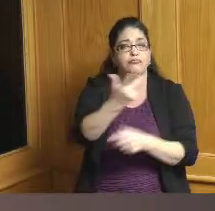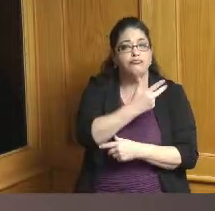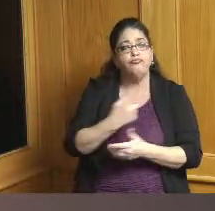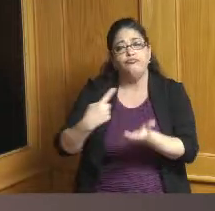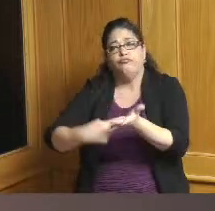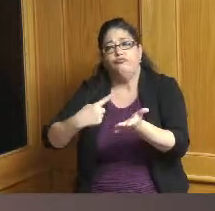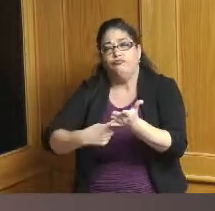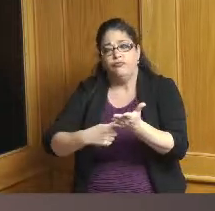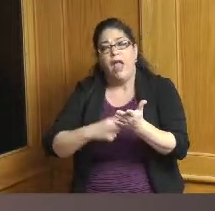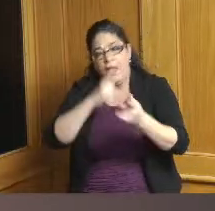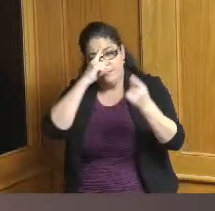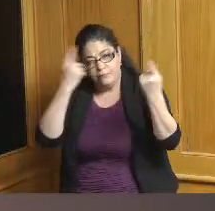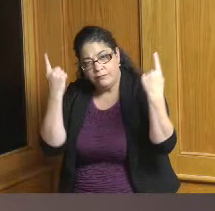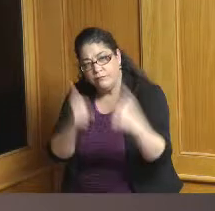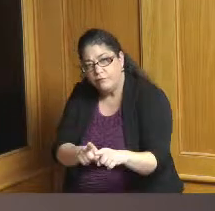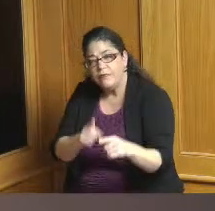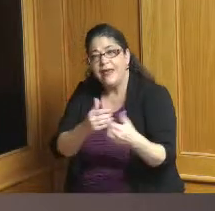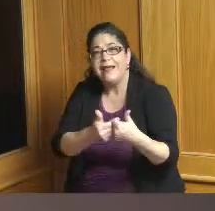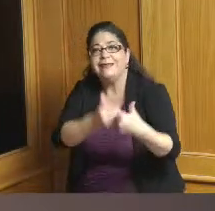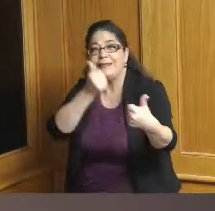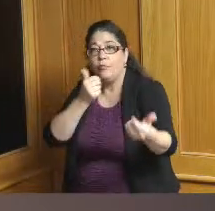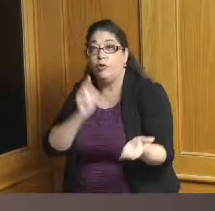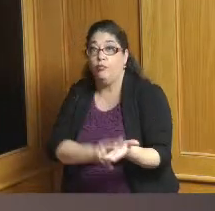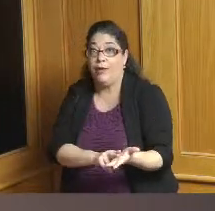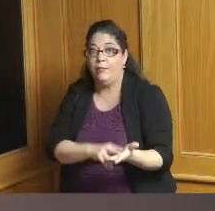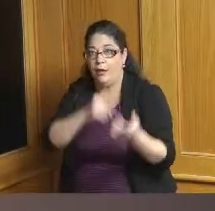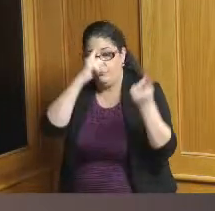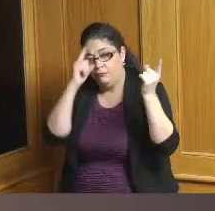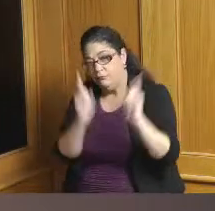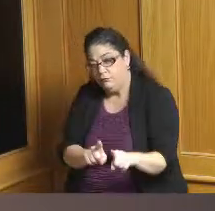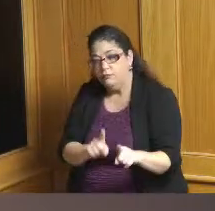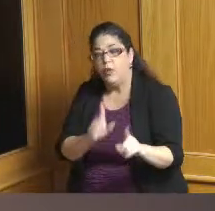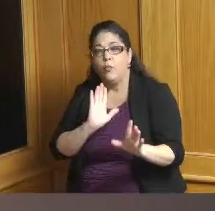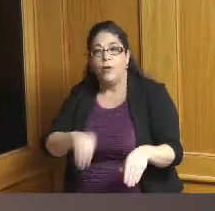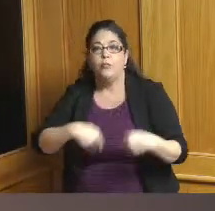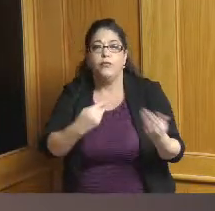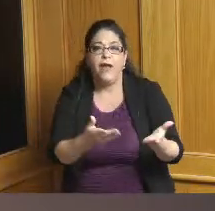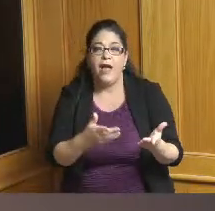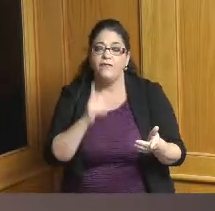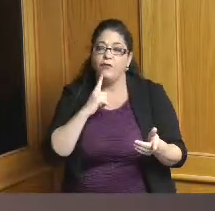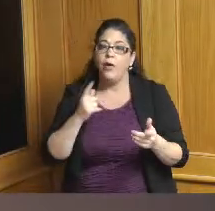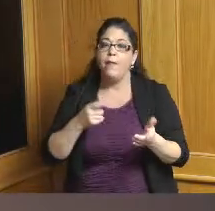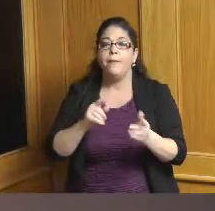the school district a separate agreement which will provide I think for mentoring services and